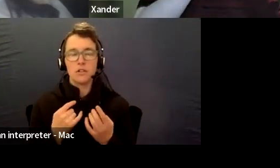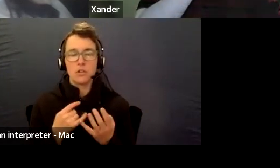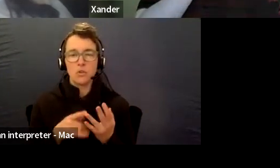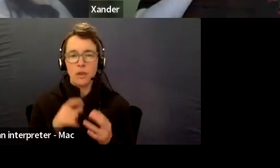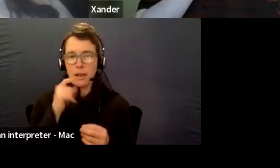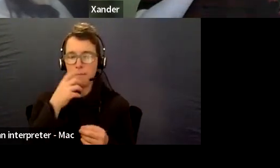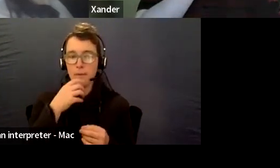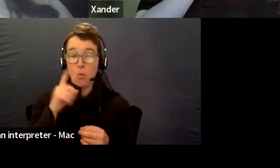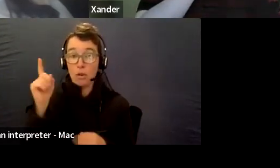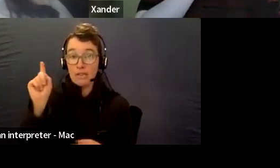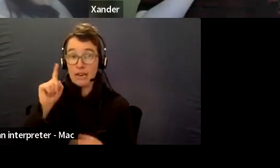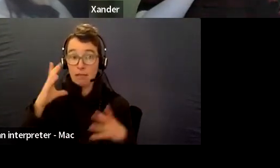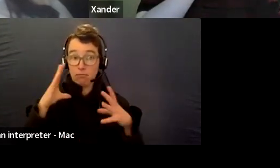about today and more detail.